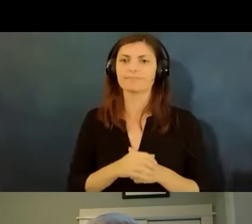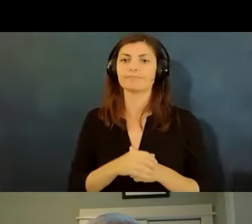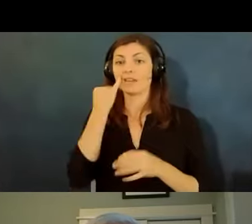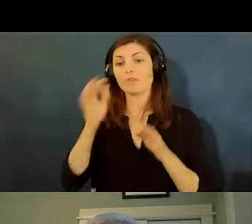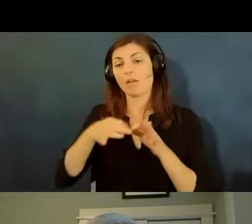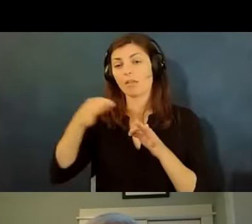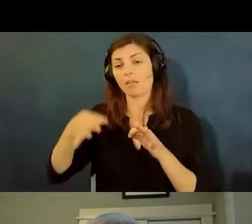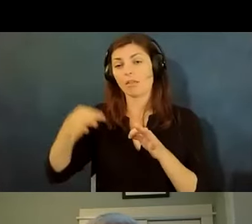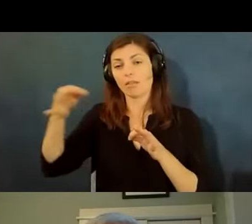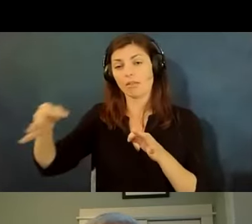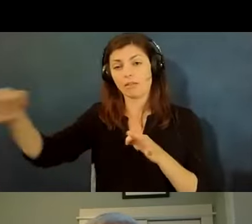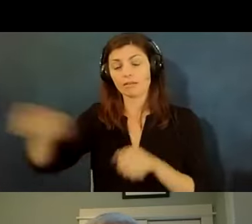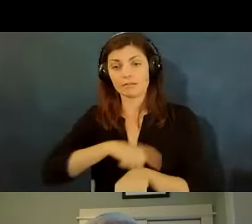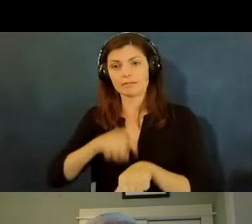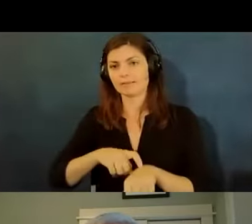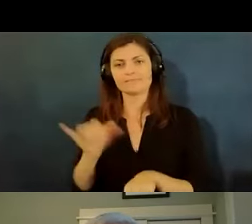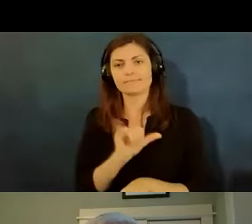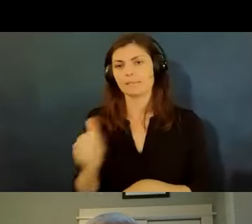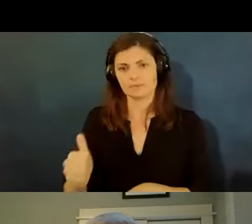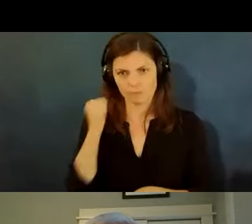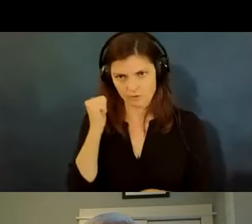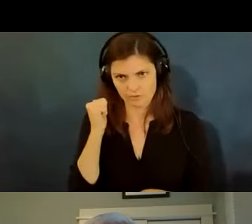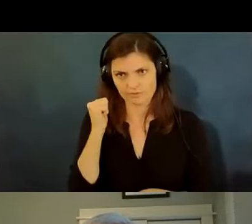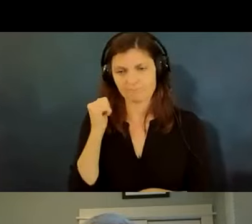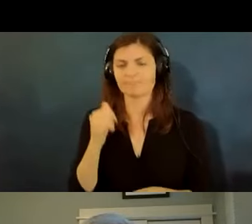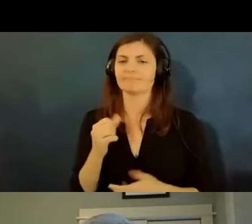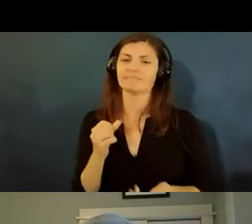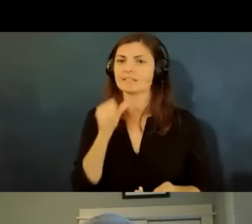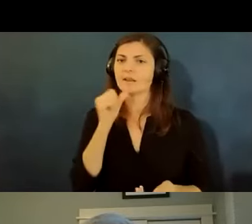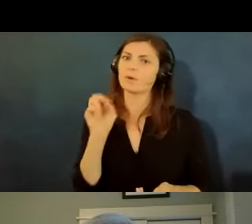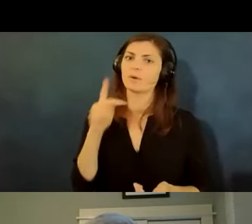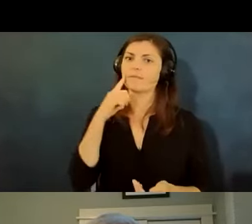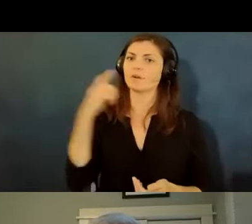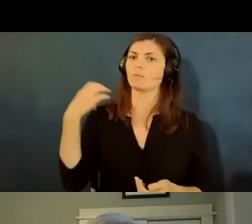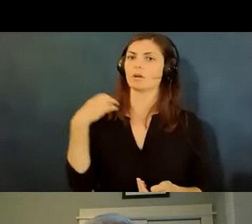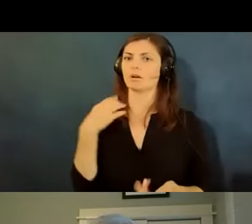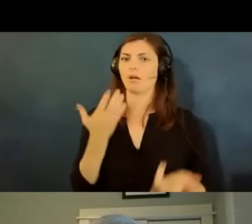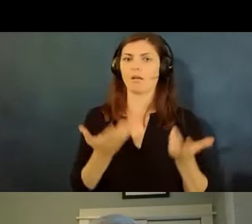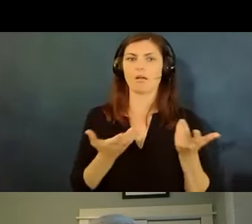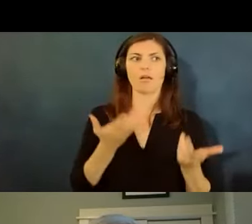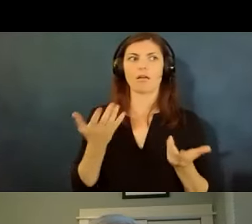is the same as denying an accommodation so it's not okay for the employer to sit on it too long